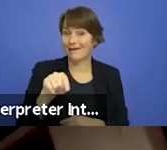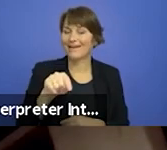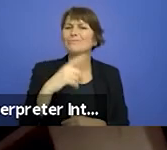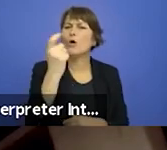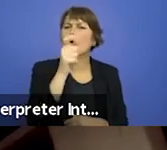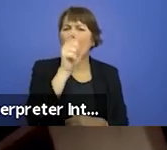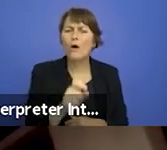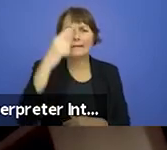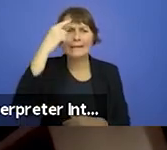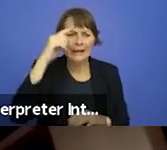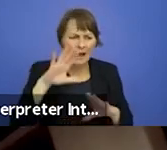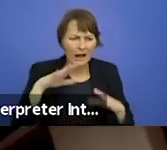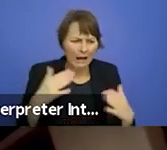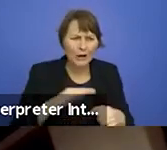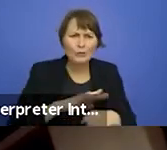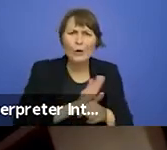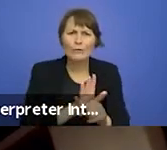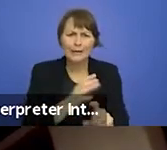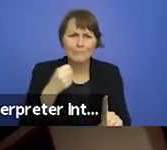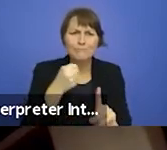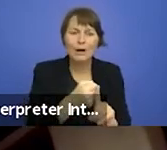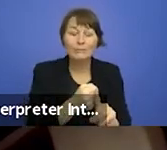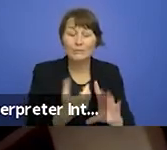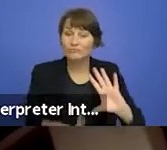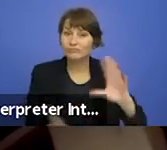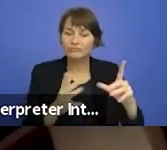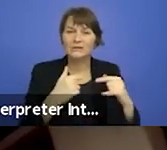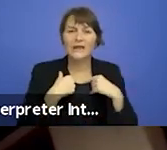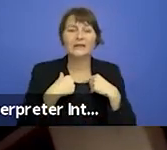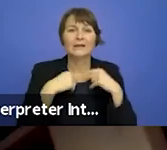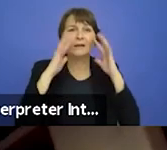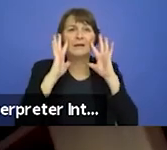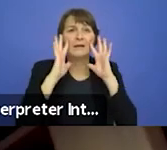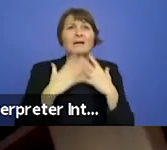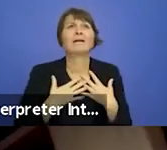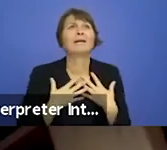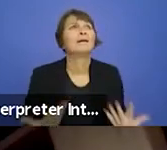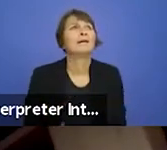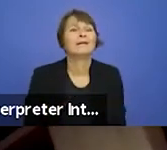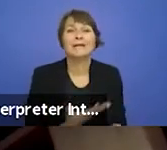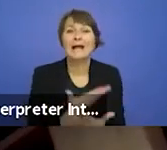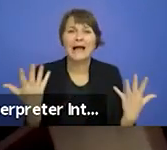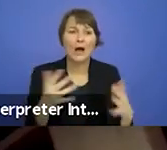desperation set in. The pandemic plus Brexit plus a funding system which has been tilted in